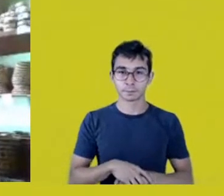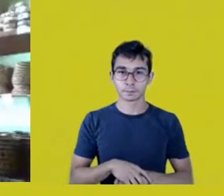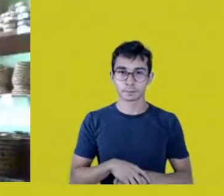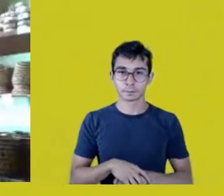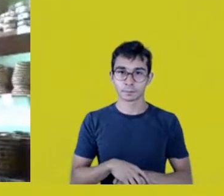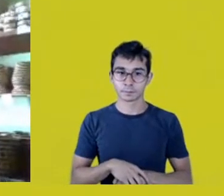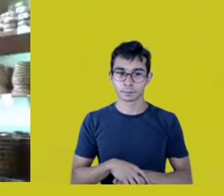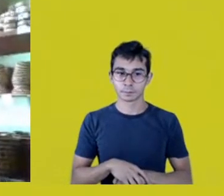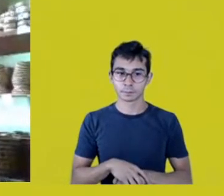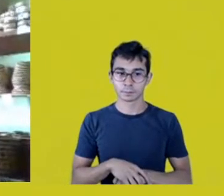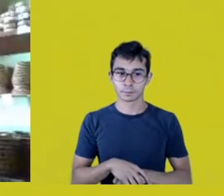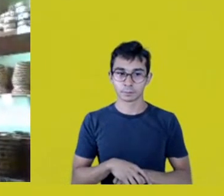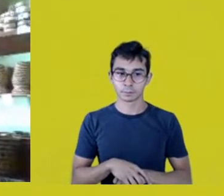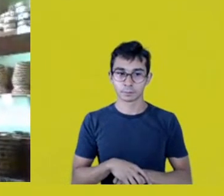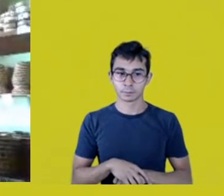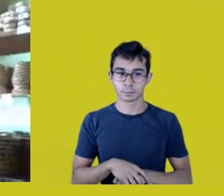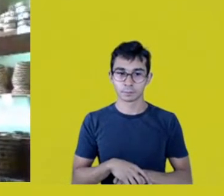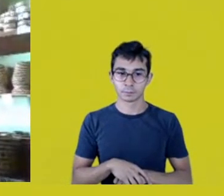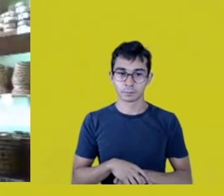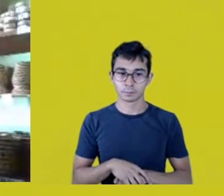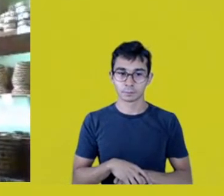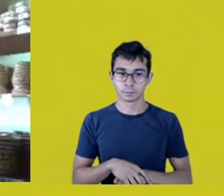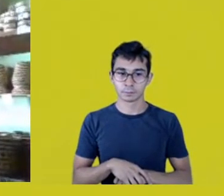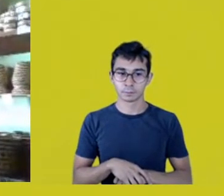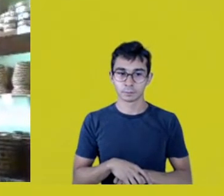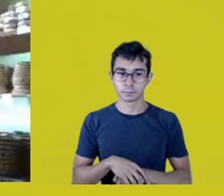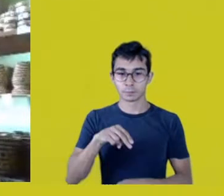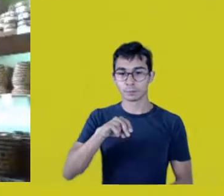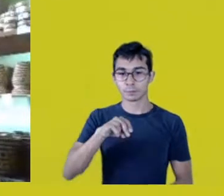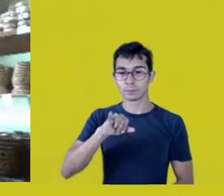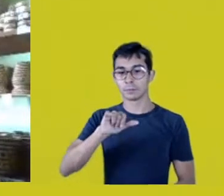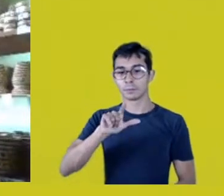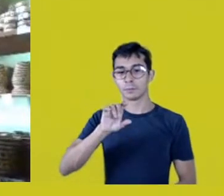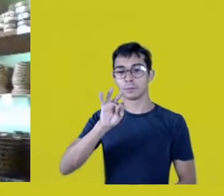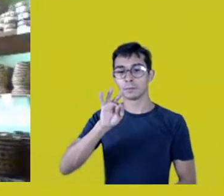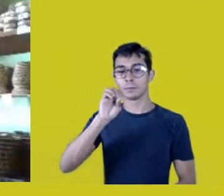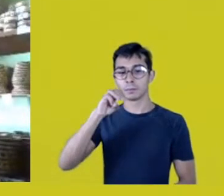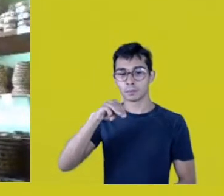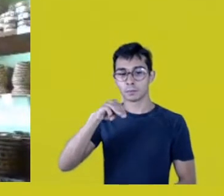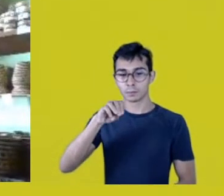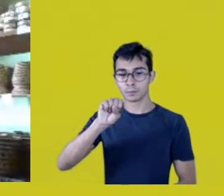is a confrontation that Nilton Santos, our geologist (sic),